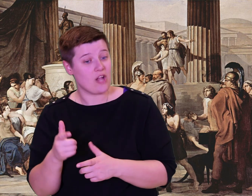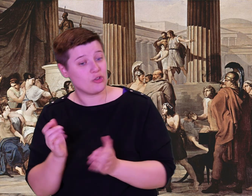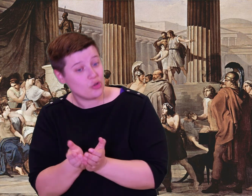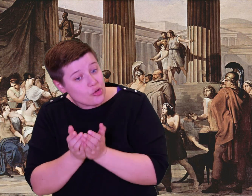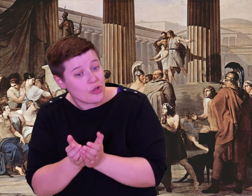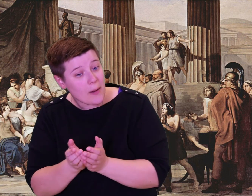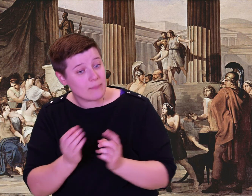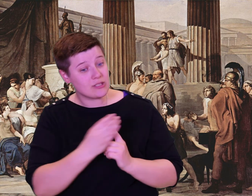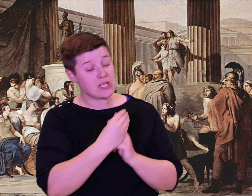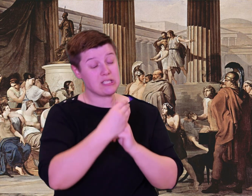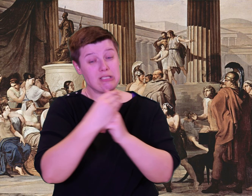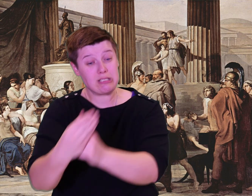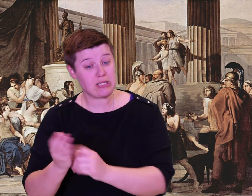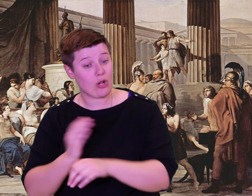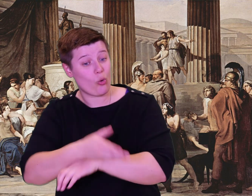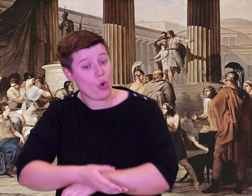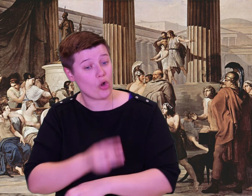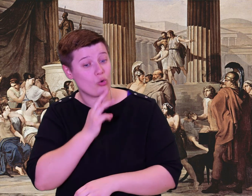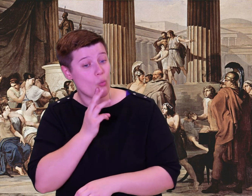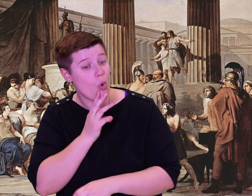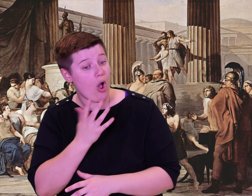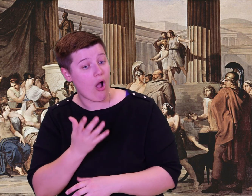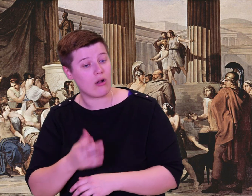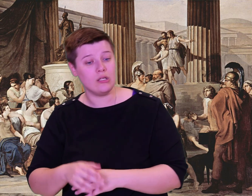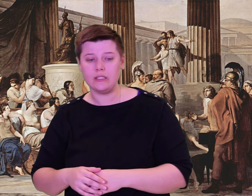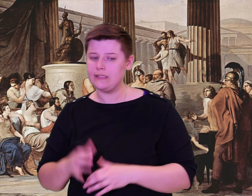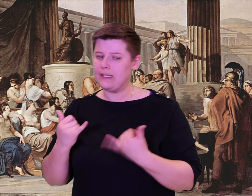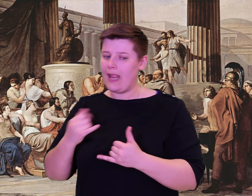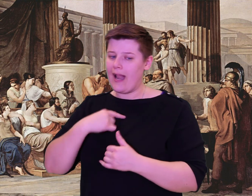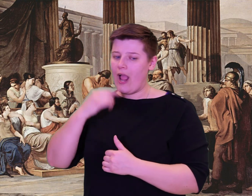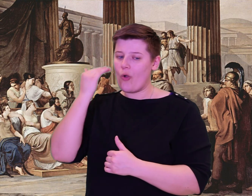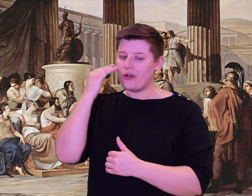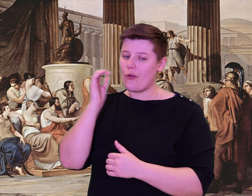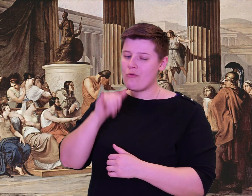'Let us grab some cheese and quickly drive the kids and lambs out of their